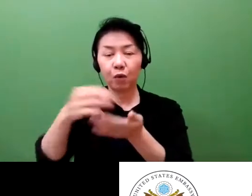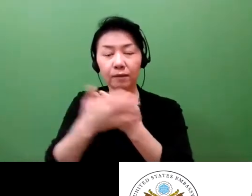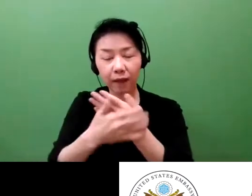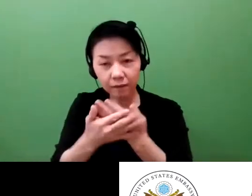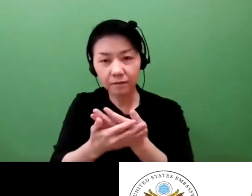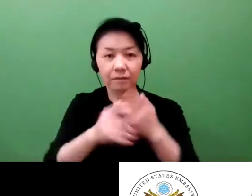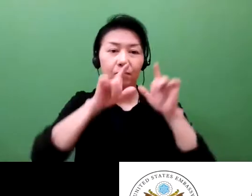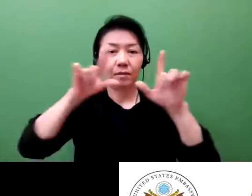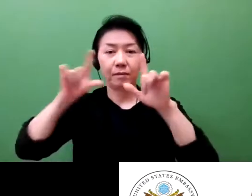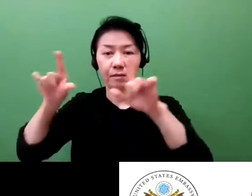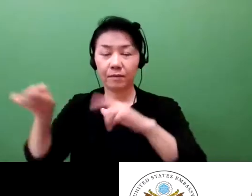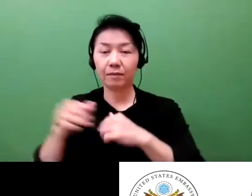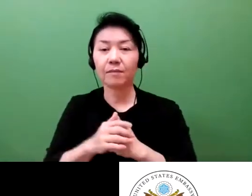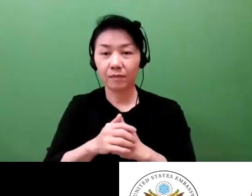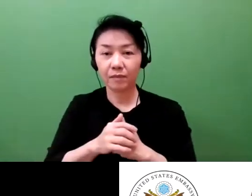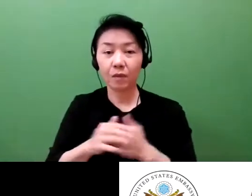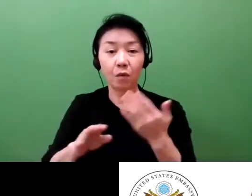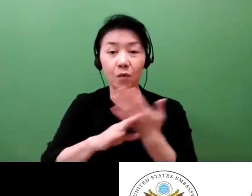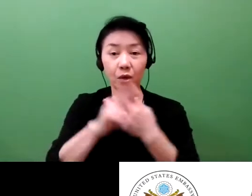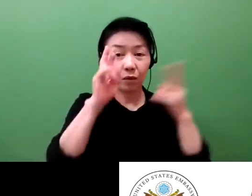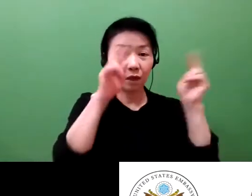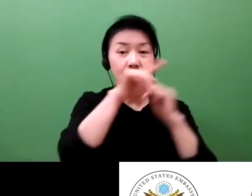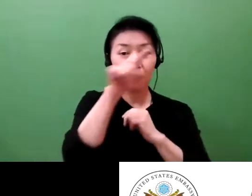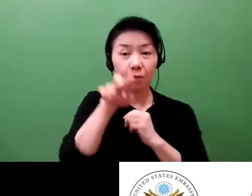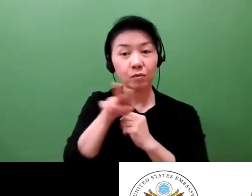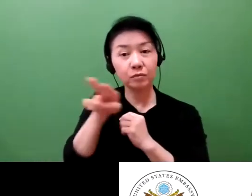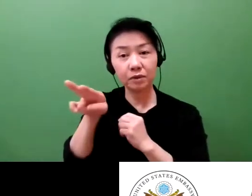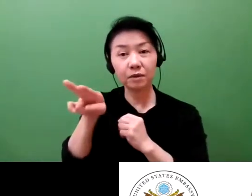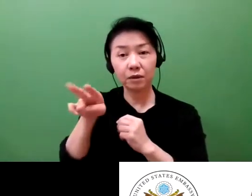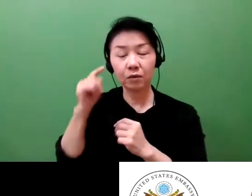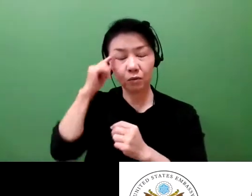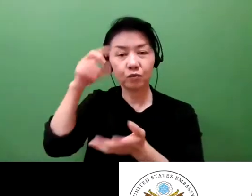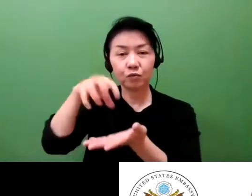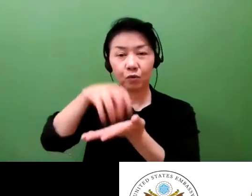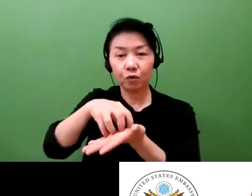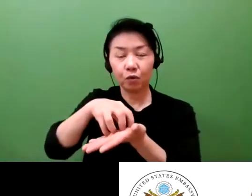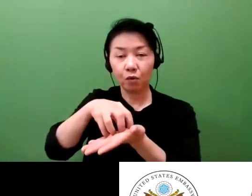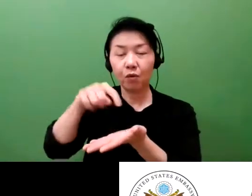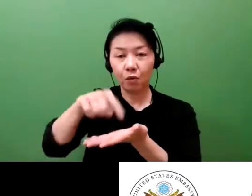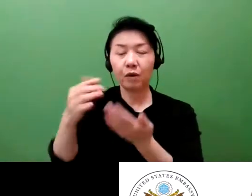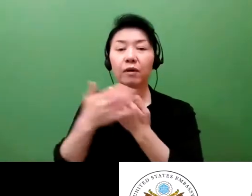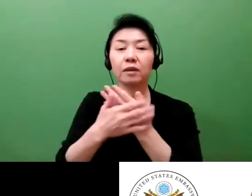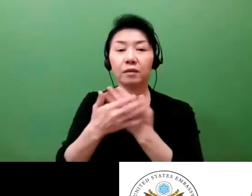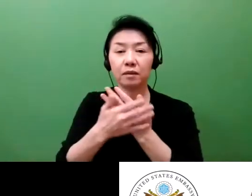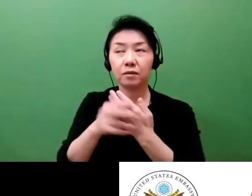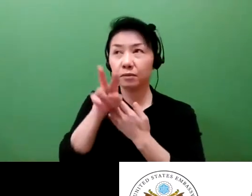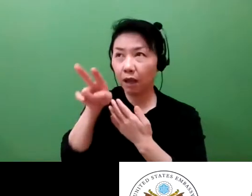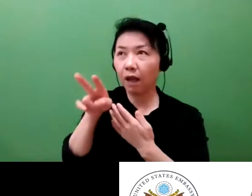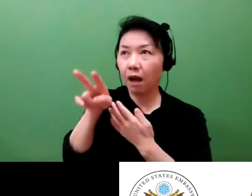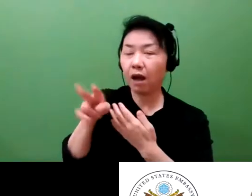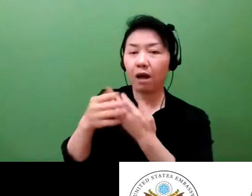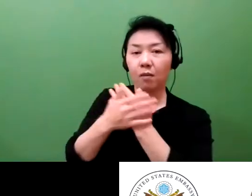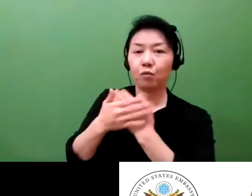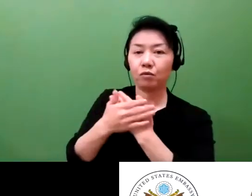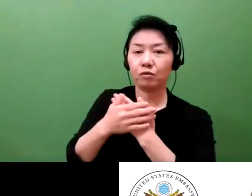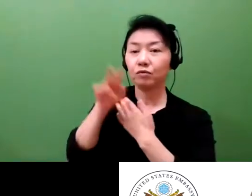And by communicating on these spots, third parties are now very well aware